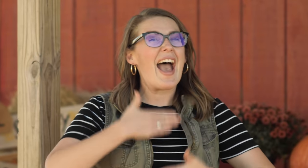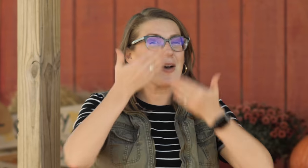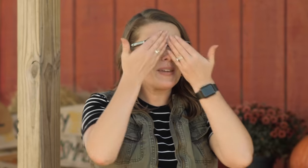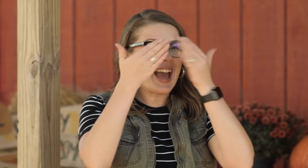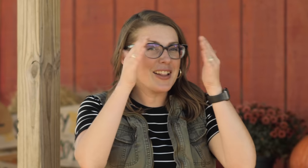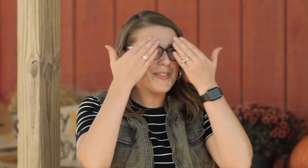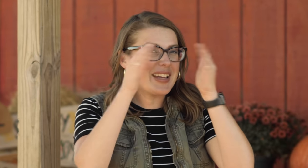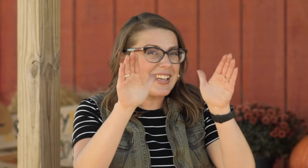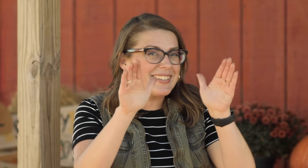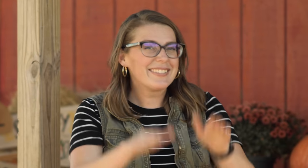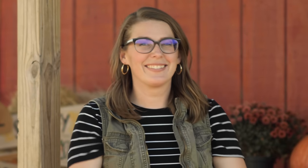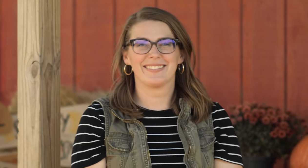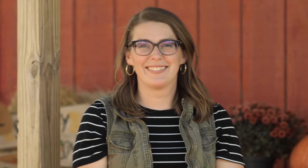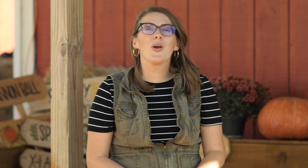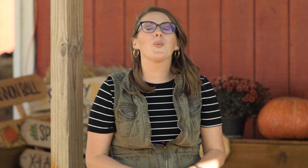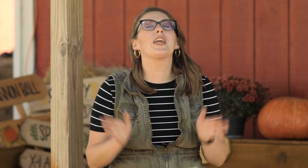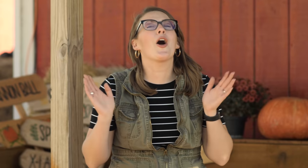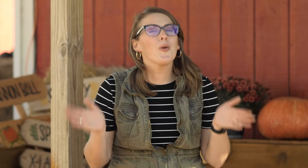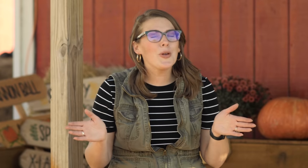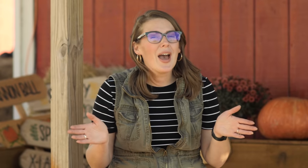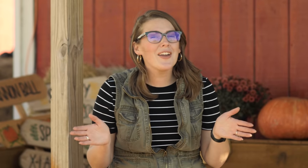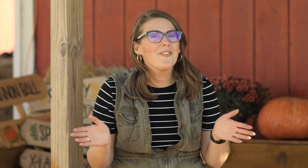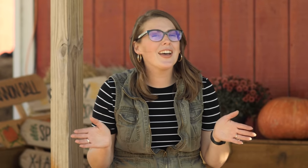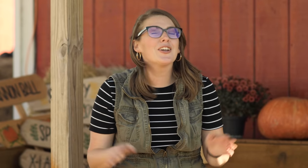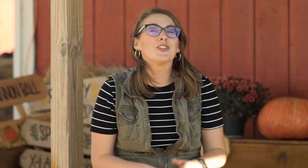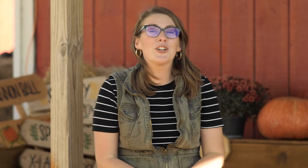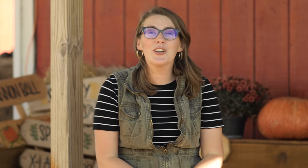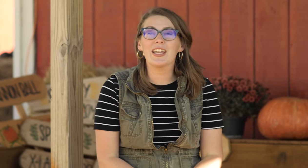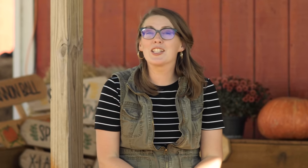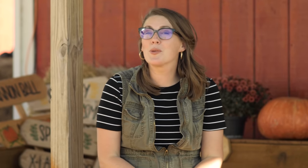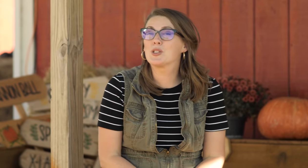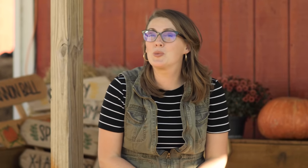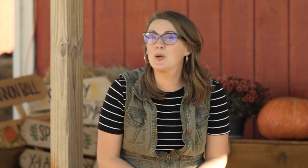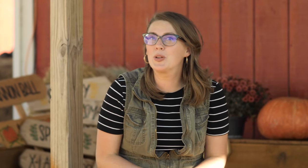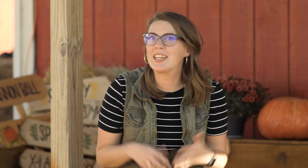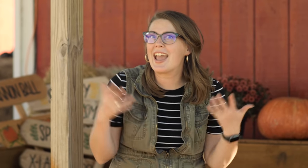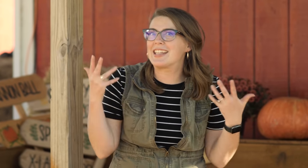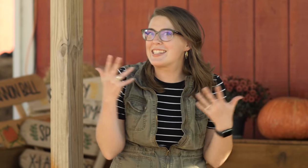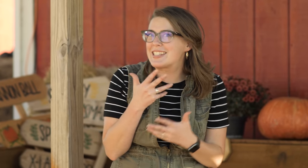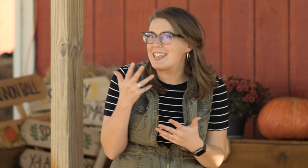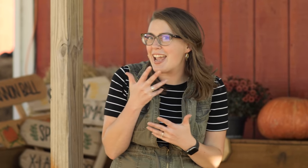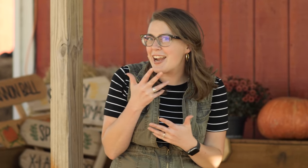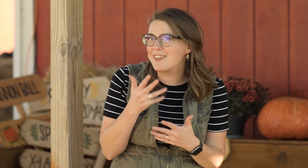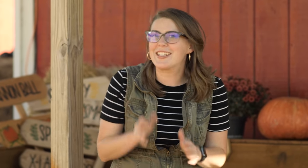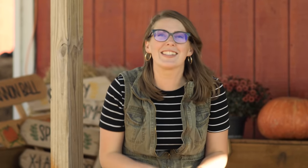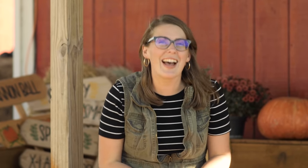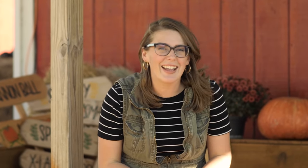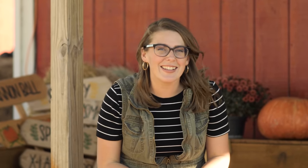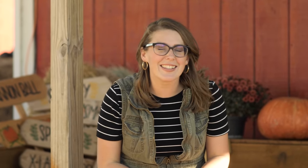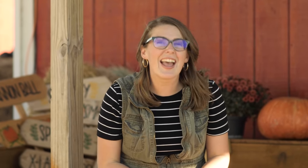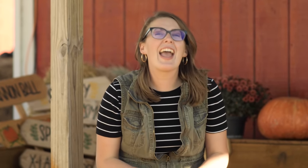Happy Halloween! We hope you had fun learning some spooky and scary signs